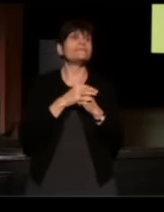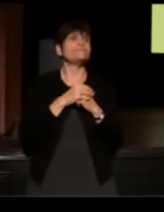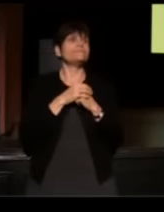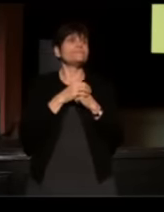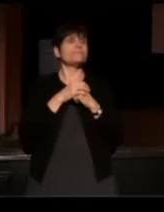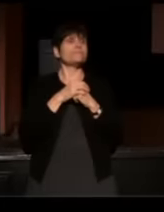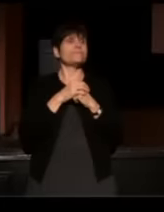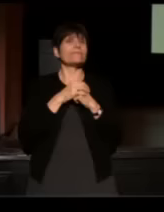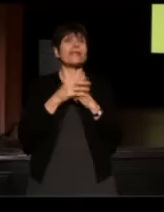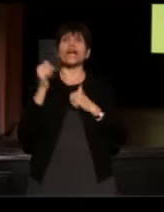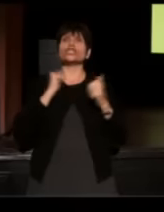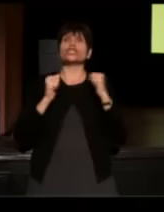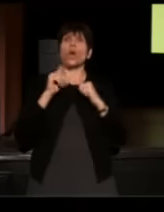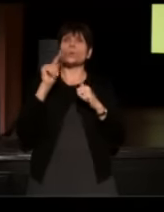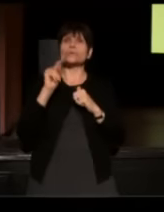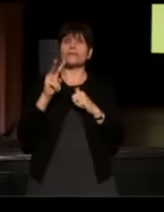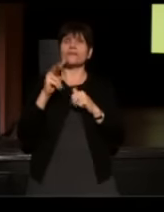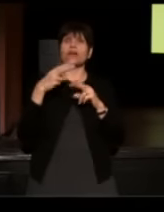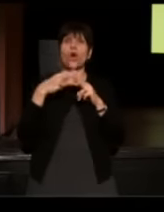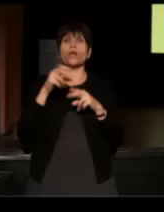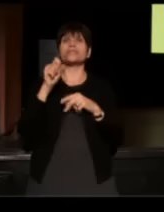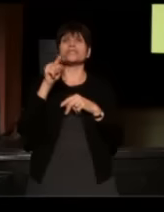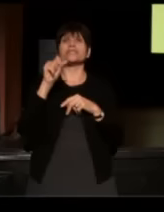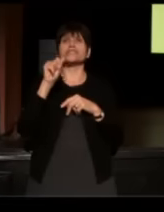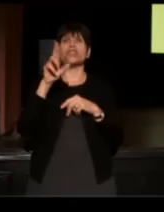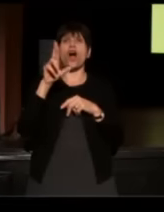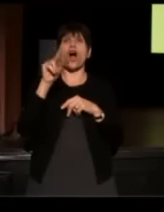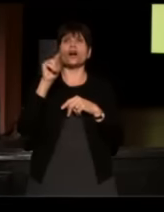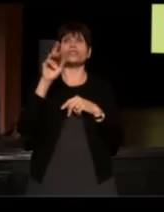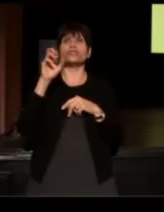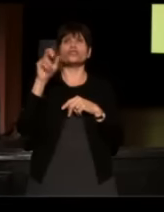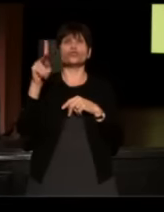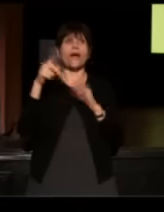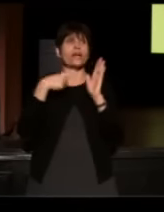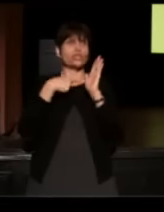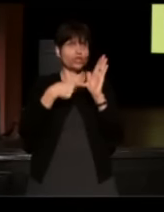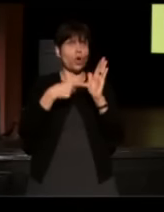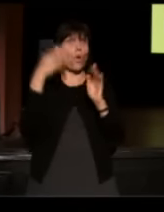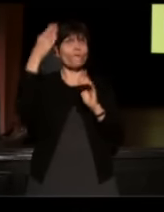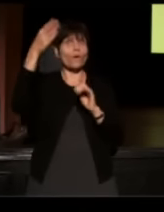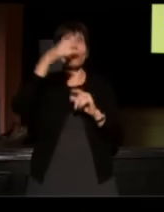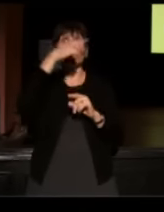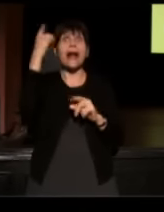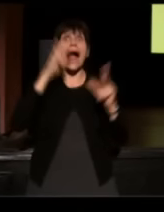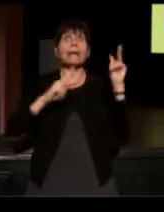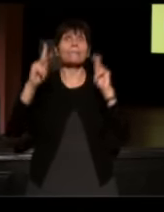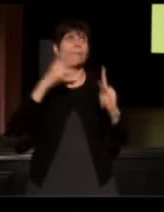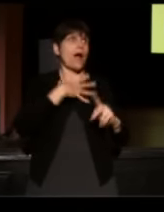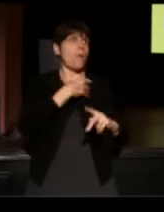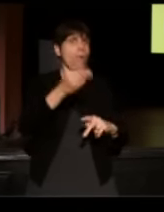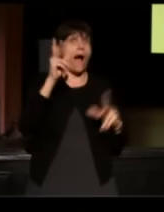a show came on TV called Star Trek. Star Trek showed a future where there were black folk and white folk